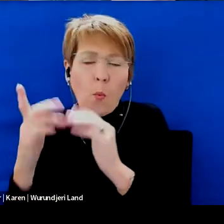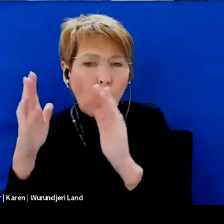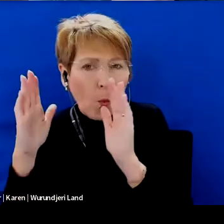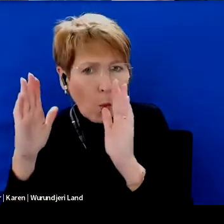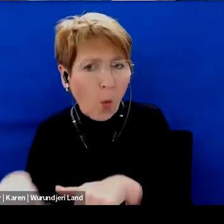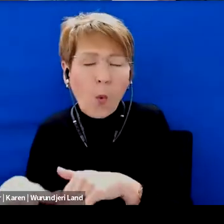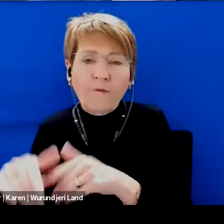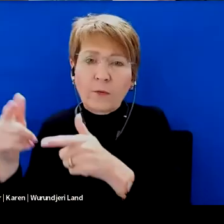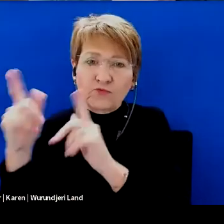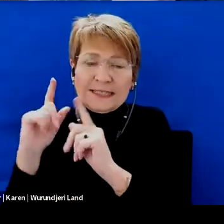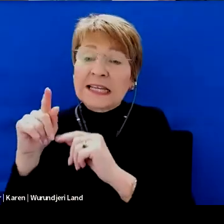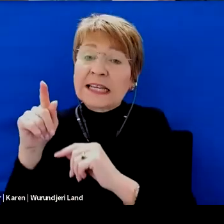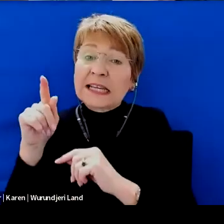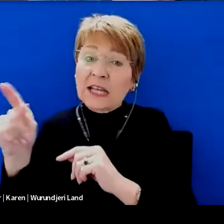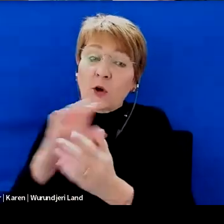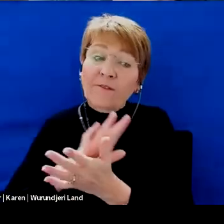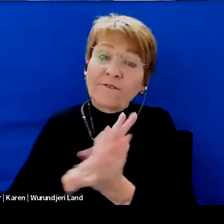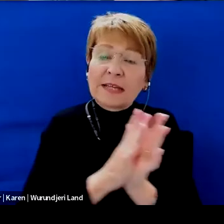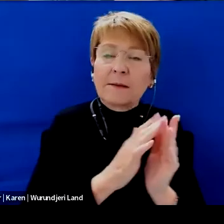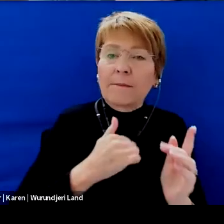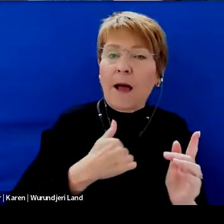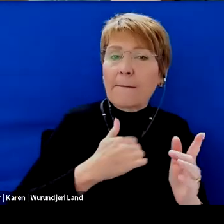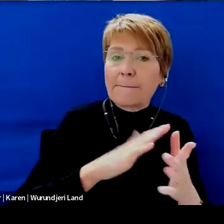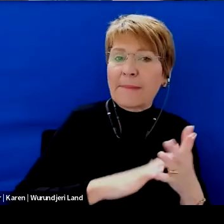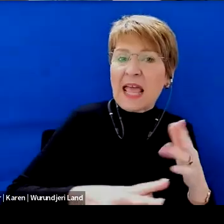He convinced my parents because my parents didn't know any better.